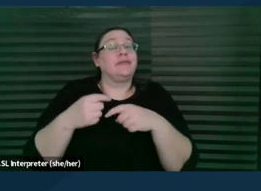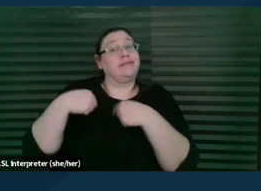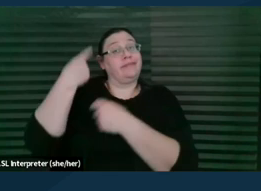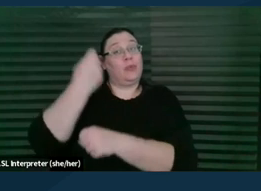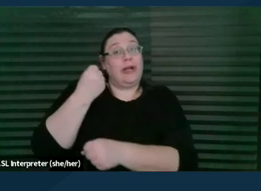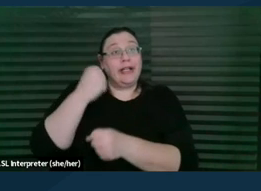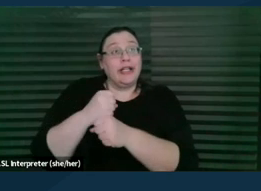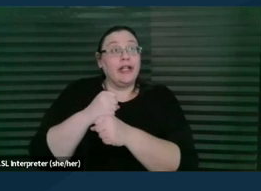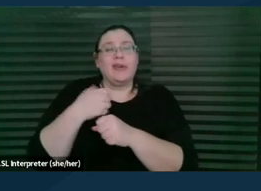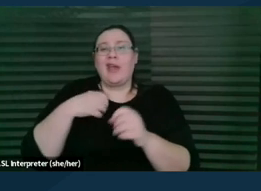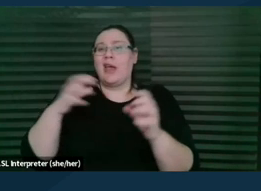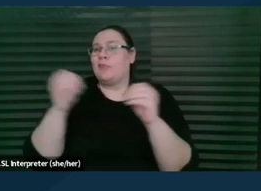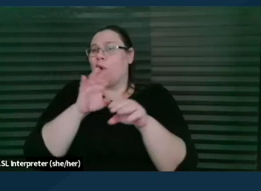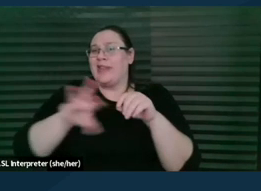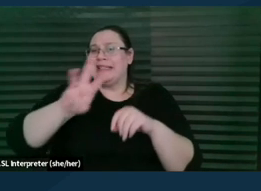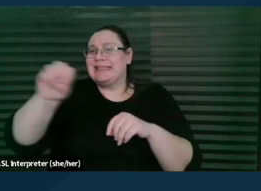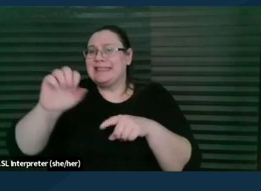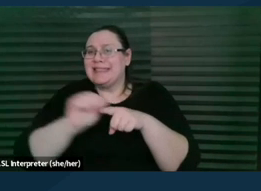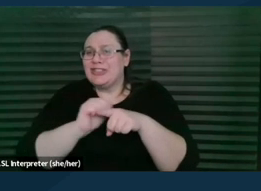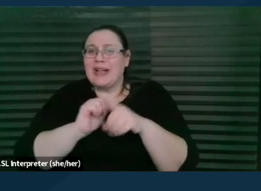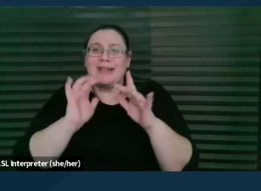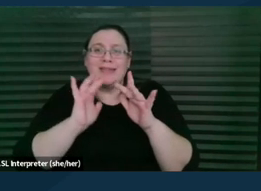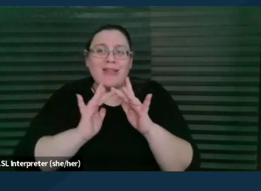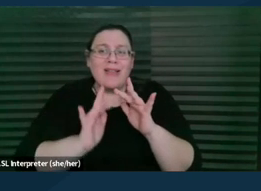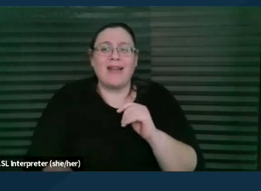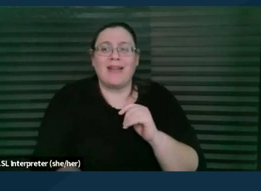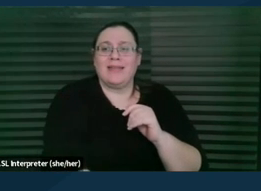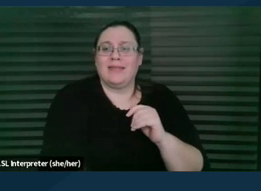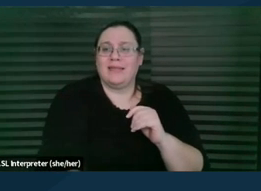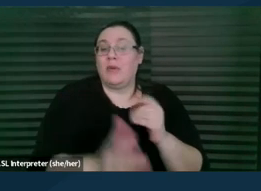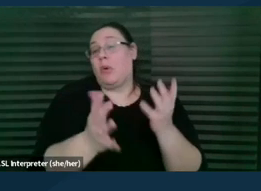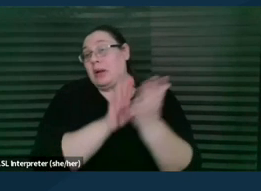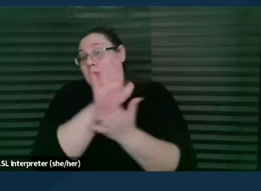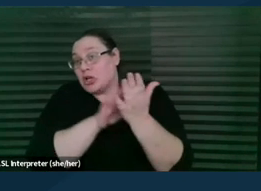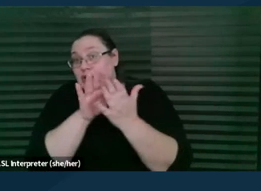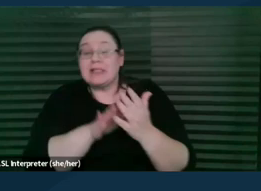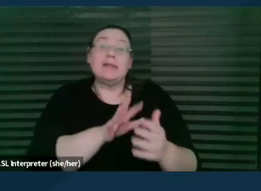more than 60 trainings online or in person in both Spanish and English.